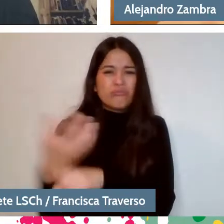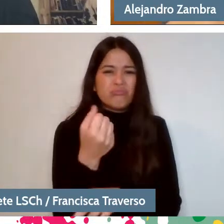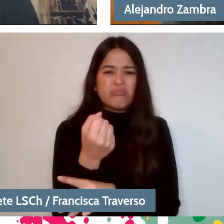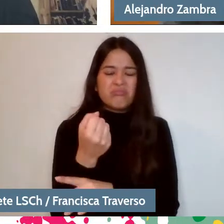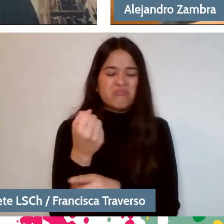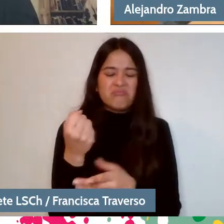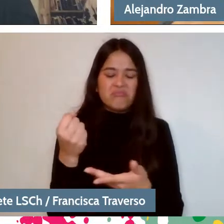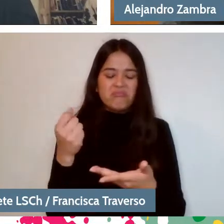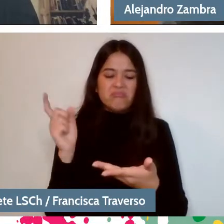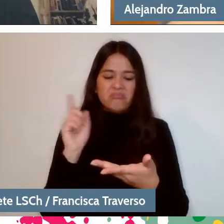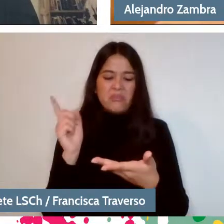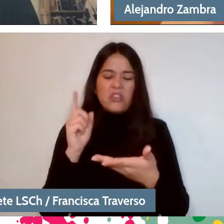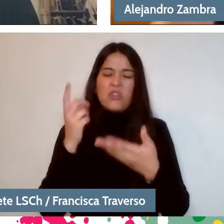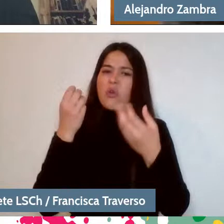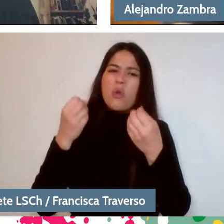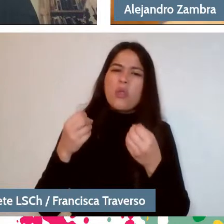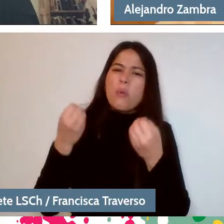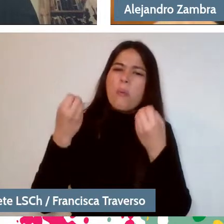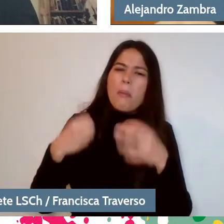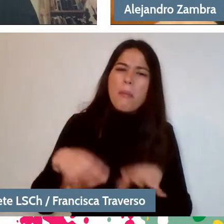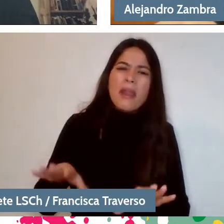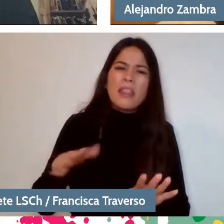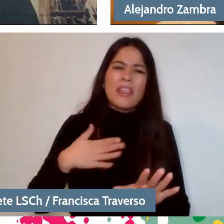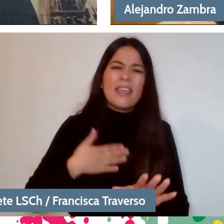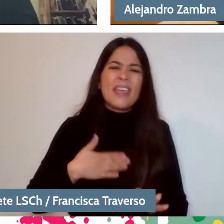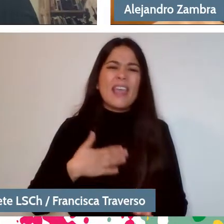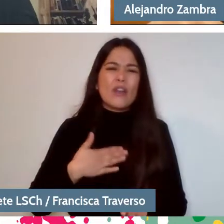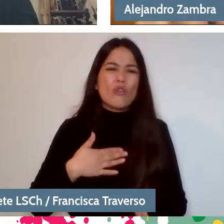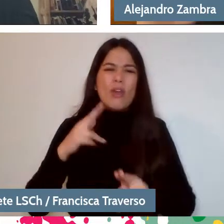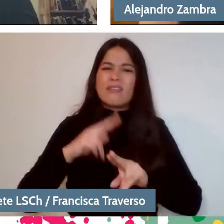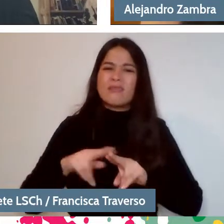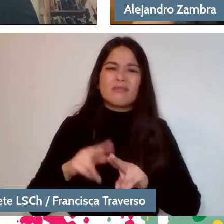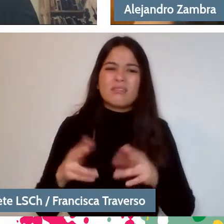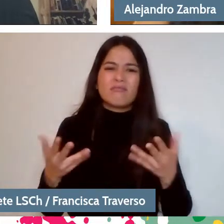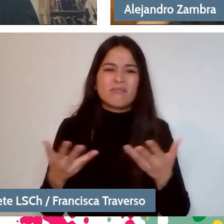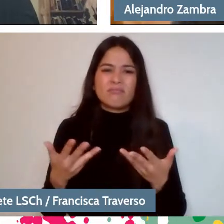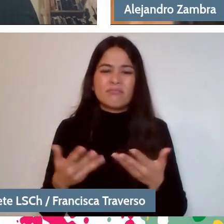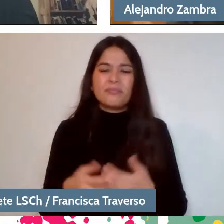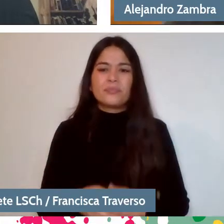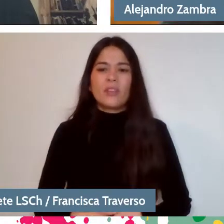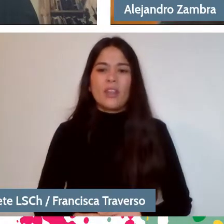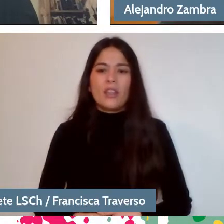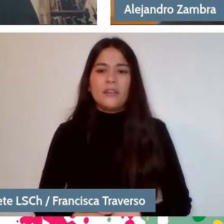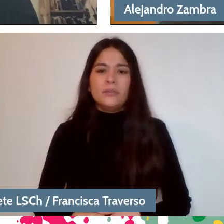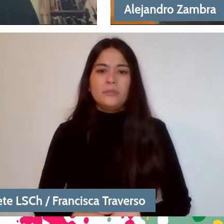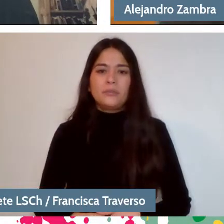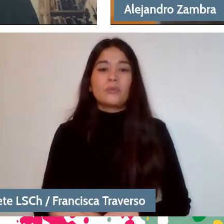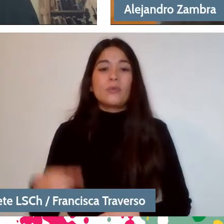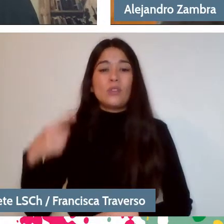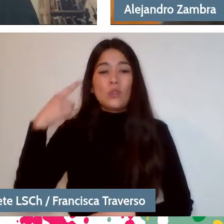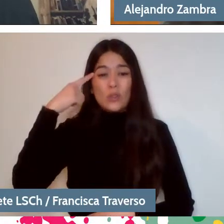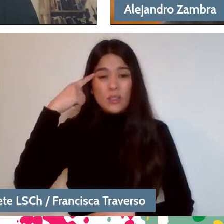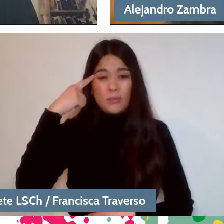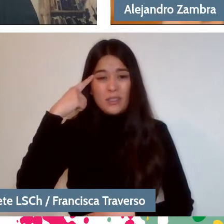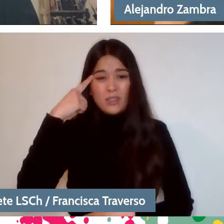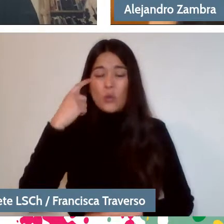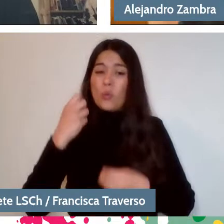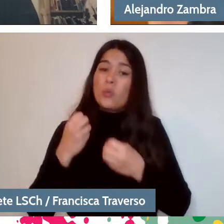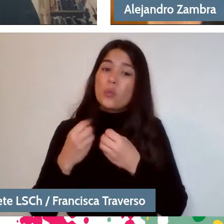already lost track of what I wanted to do. So, one thinks a lot, for example, about a story,